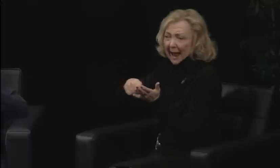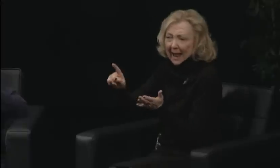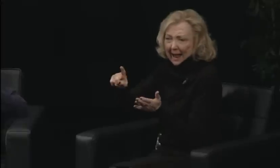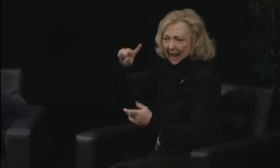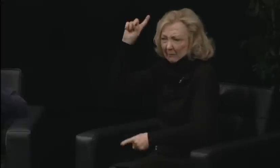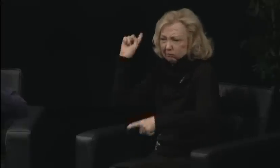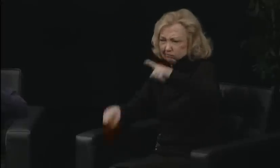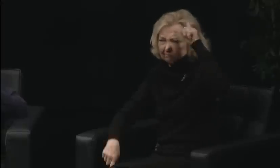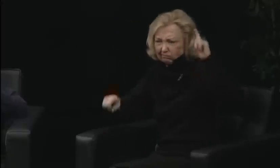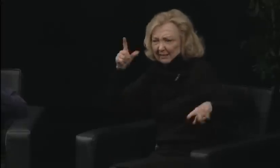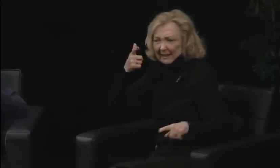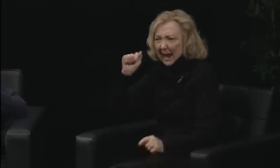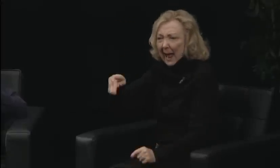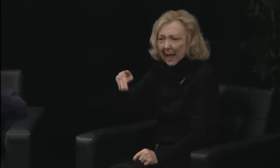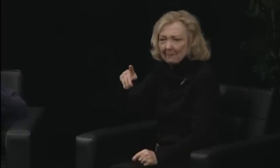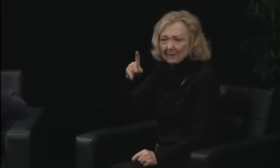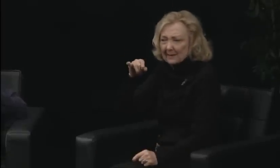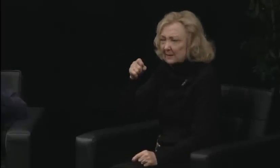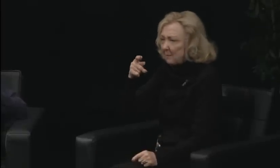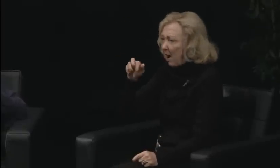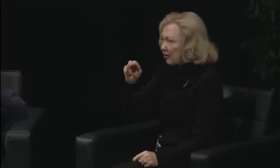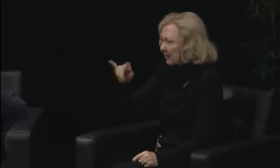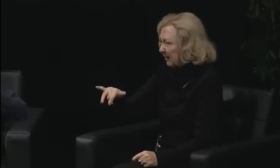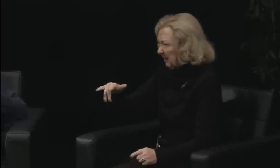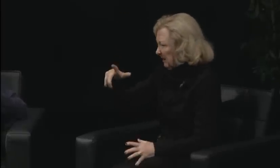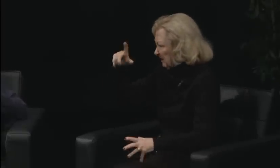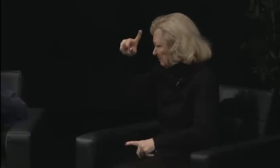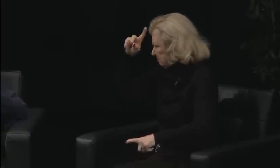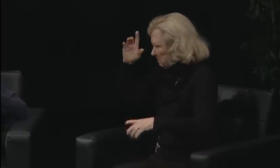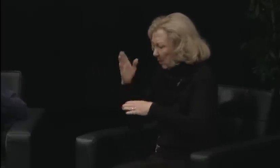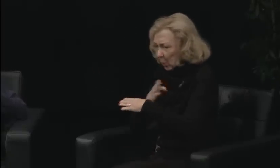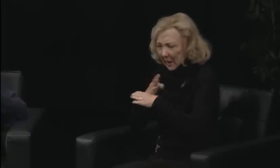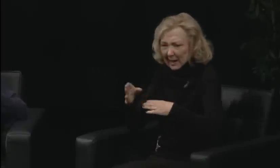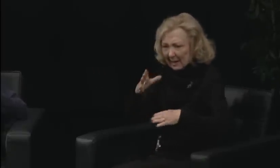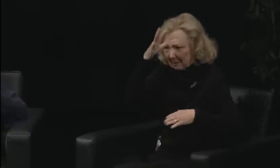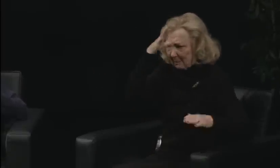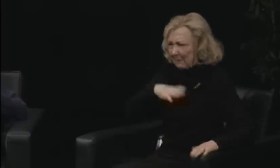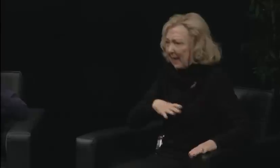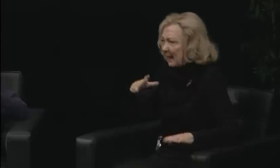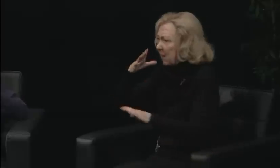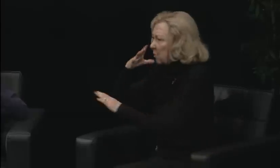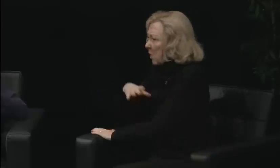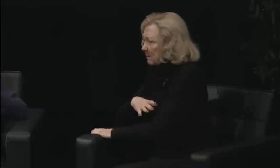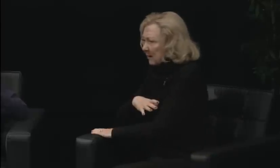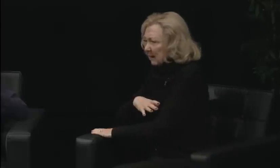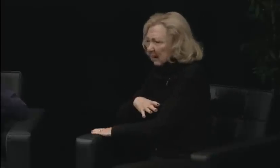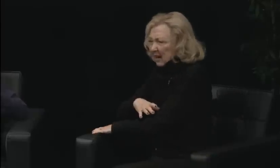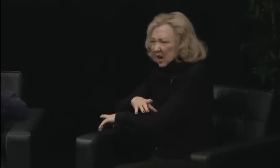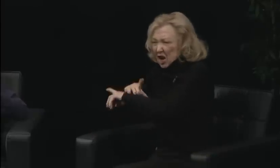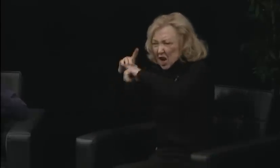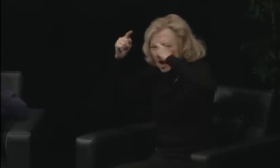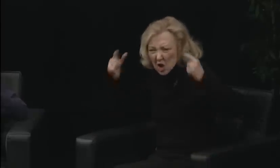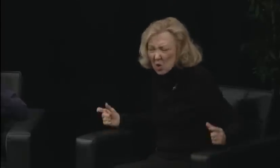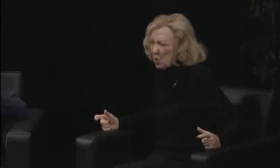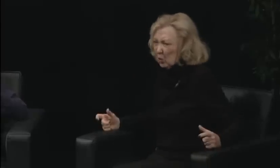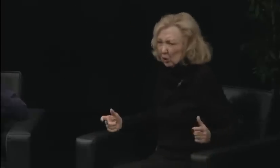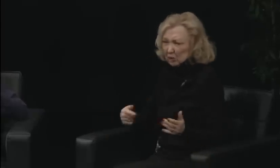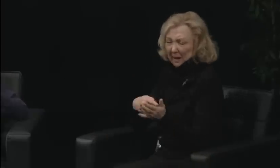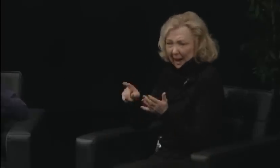So there were other ways, that they did not lead. I was the leader from there.